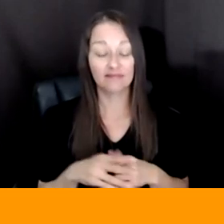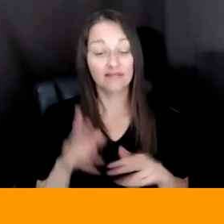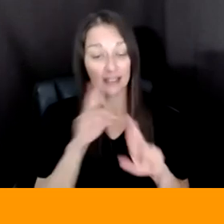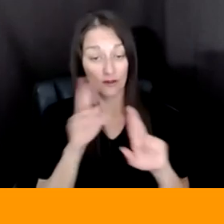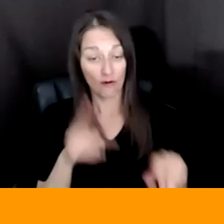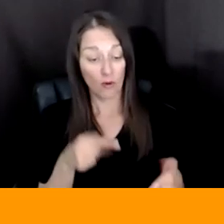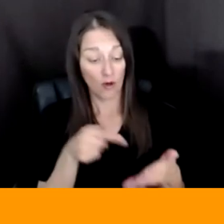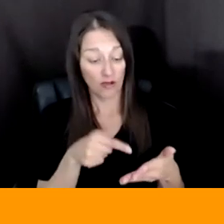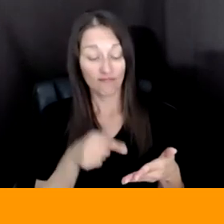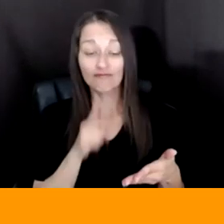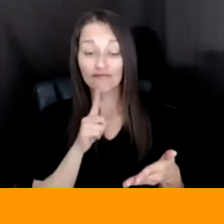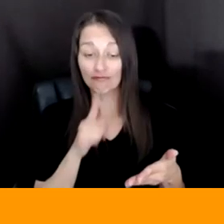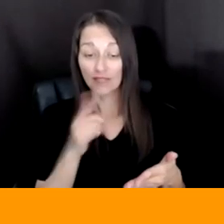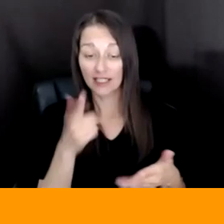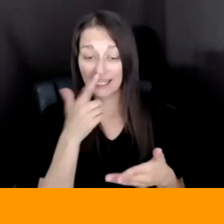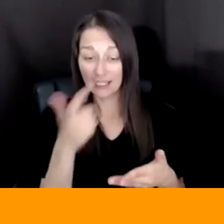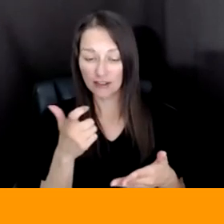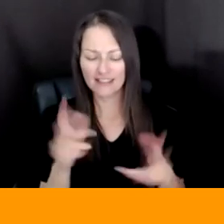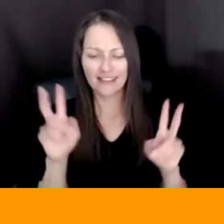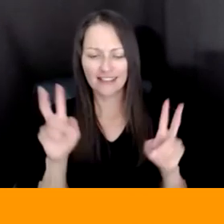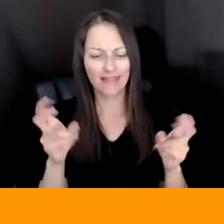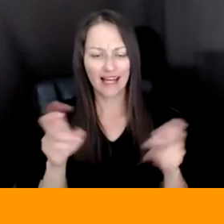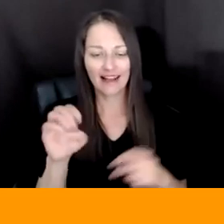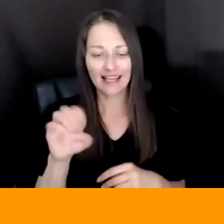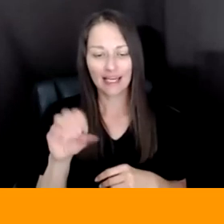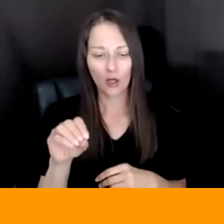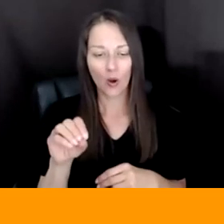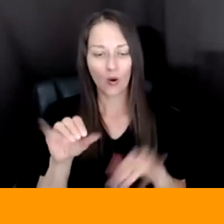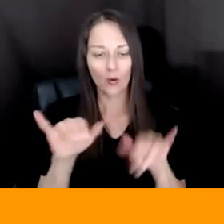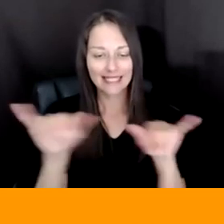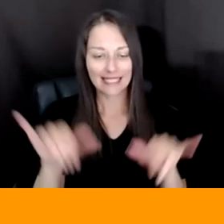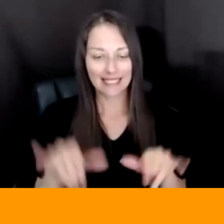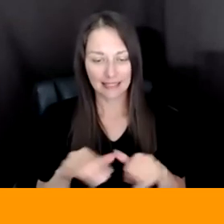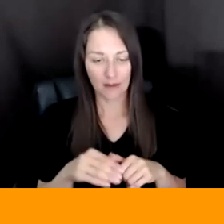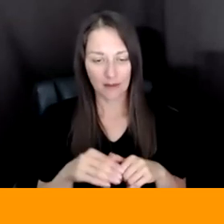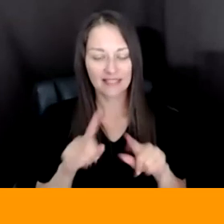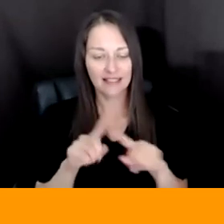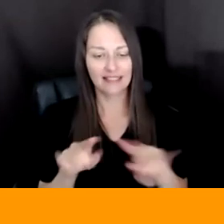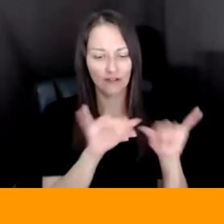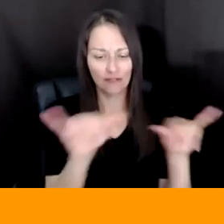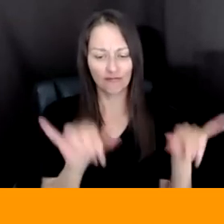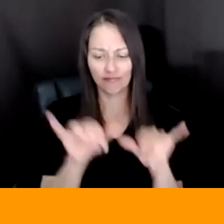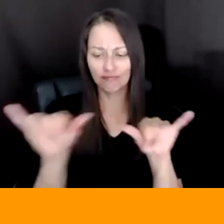OF ECOSYSTEMS, RIGHT, AND THE ECOSYSTEMS OF CREATION. SO I'M WONDERING HOW PERHAPS